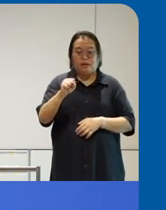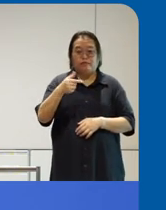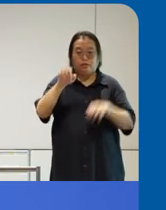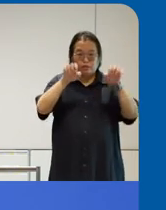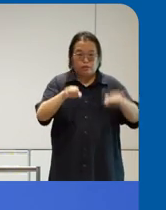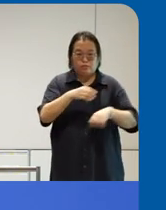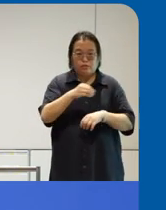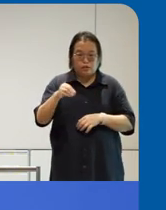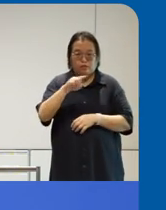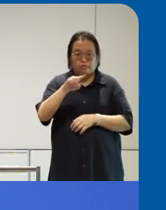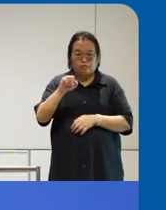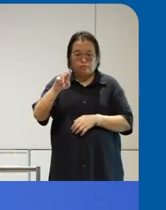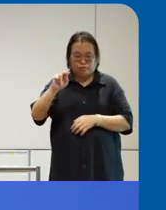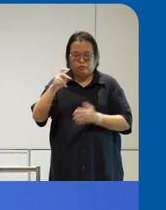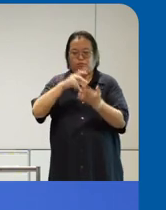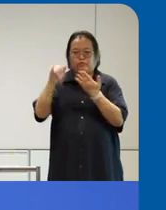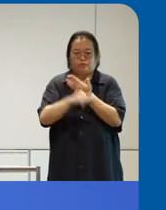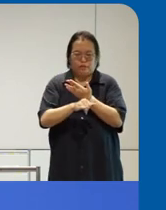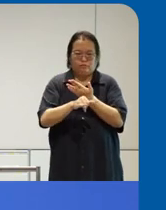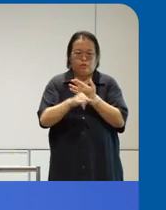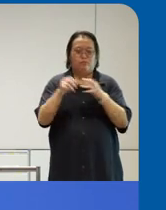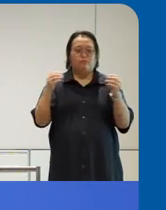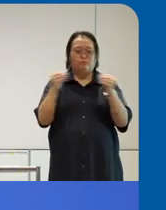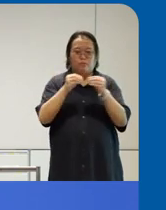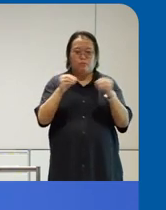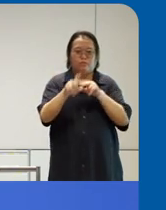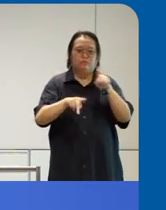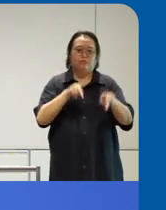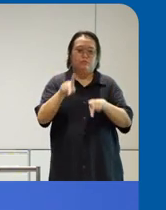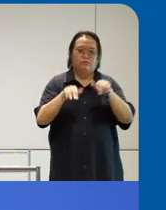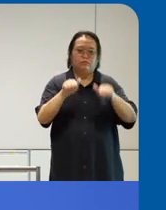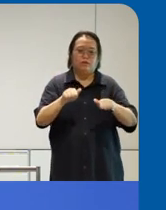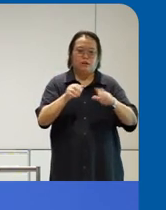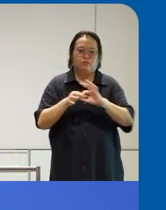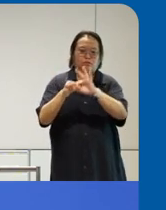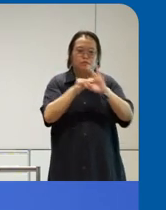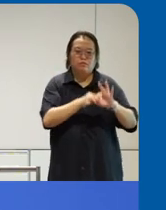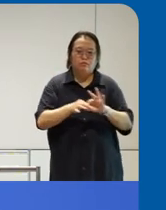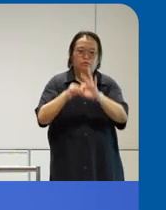so that more people can collaborate uh so that more people can can uh benefit um this panel